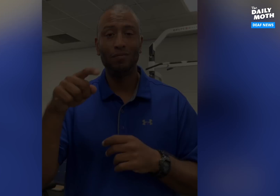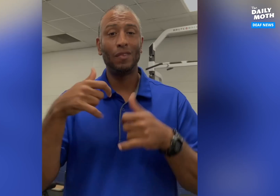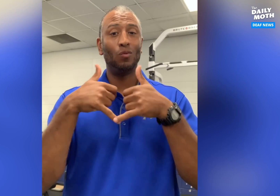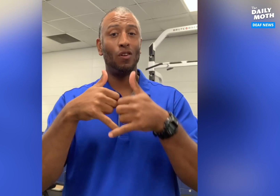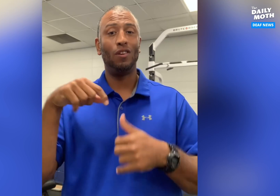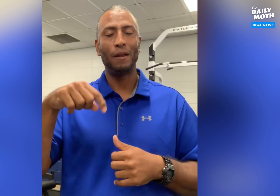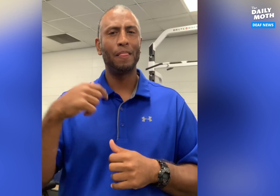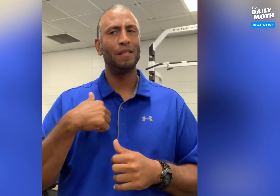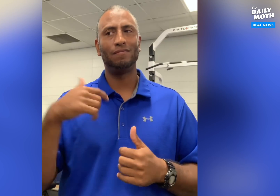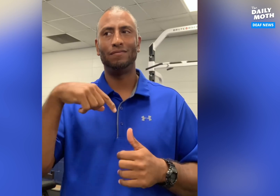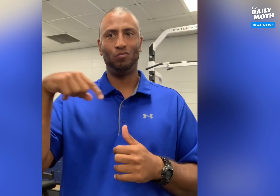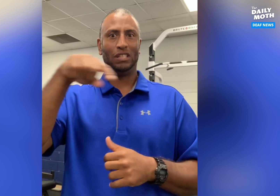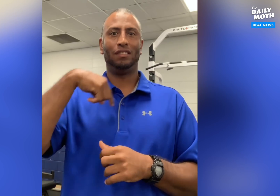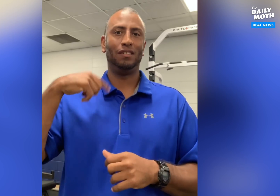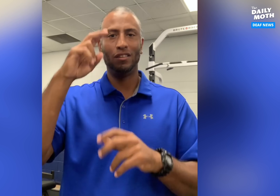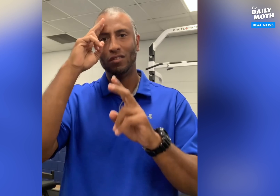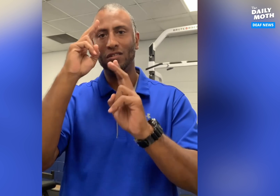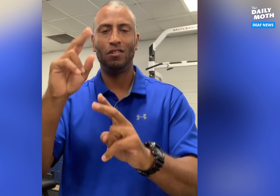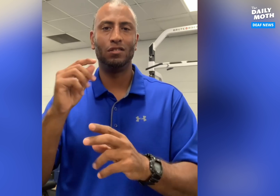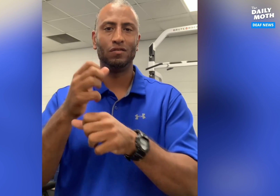About the award -- we are very honored to receive